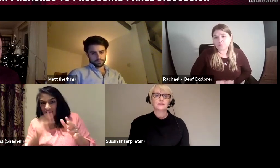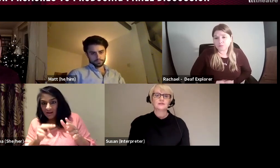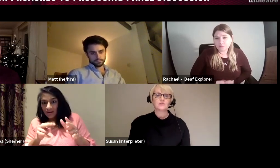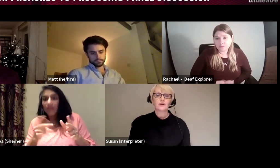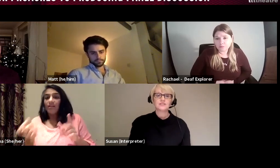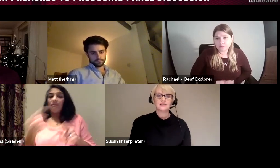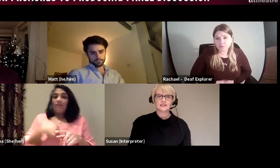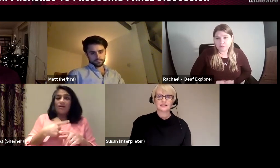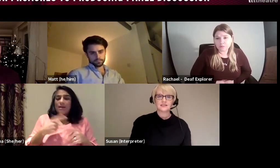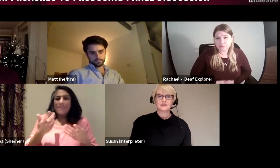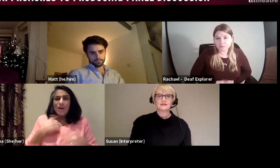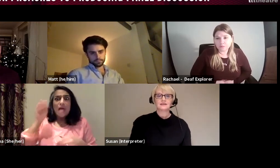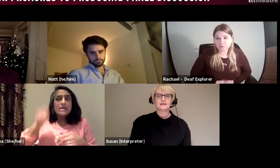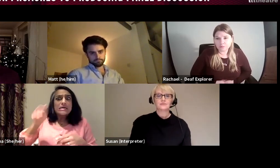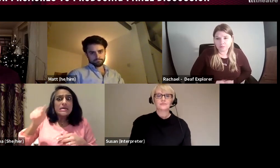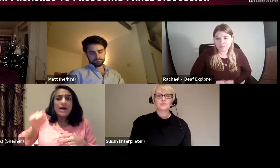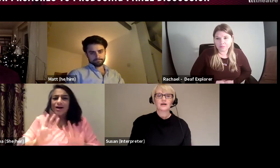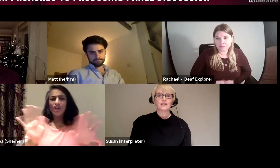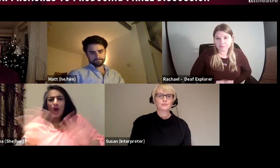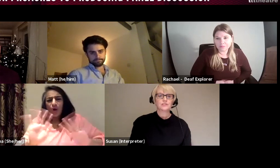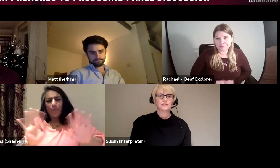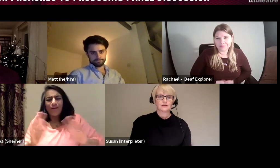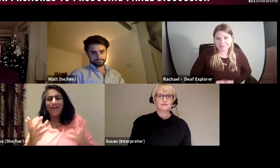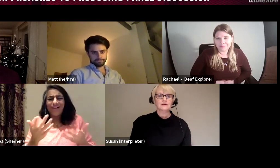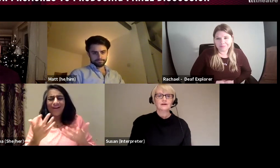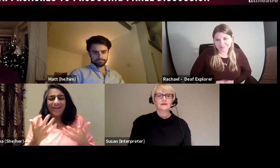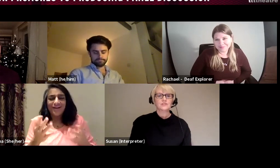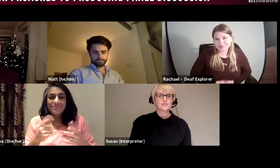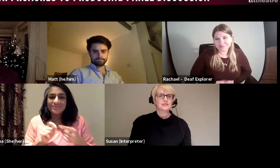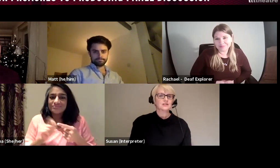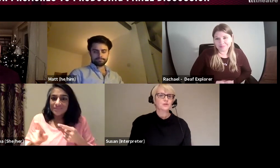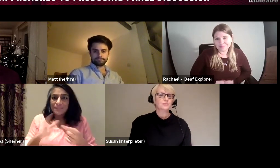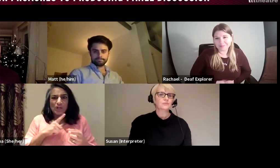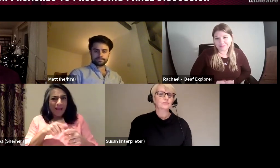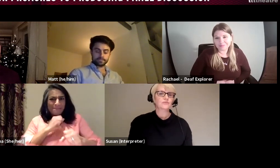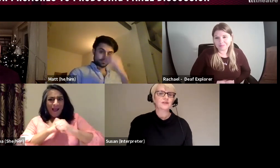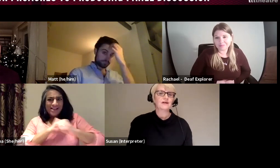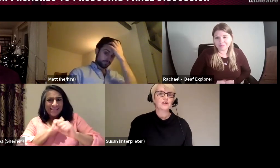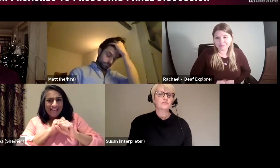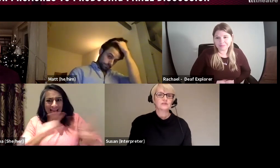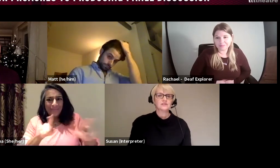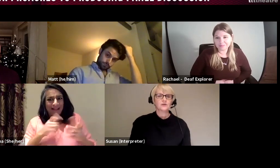so I would send that to my co-producer and just say can you run an eye over this. I was not